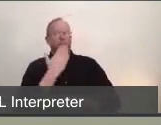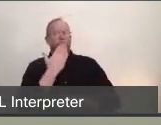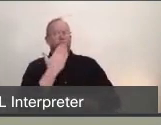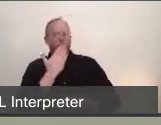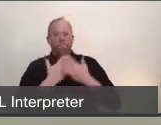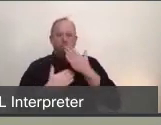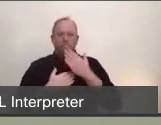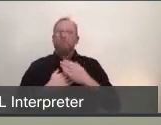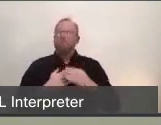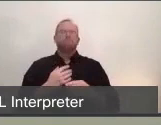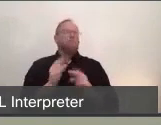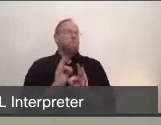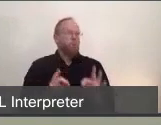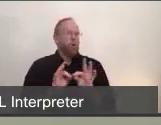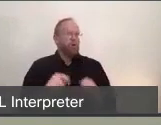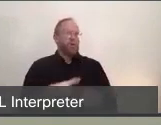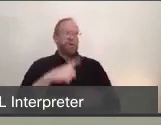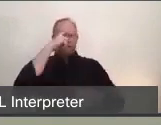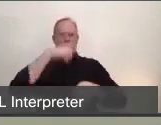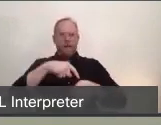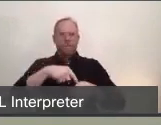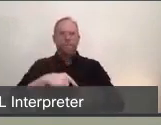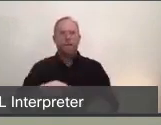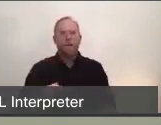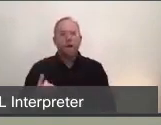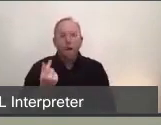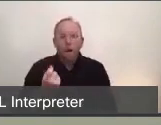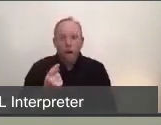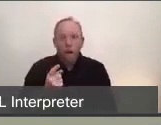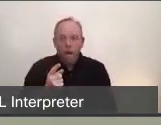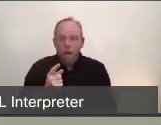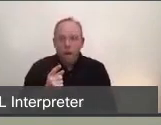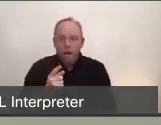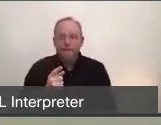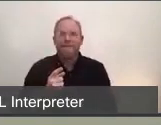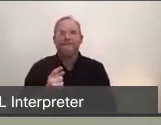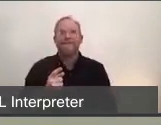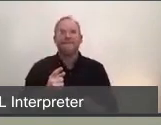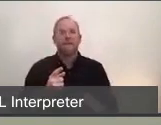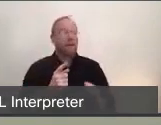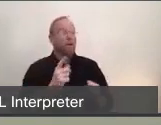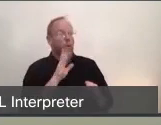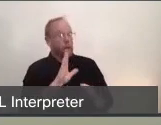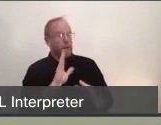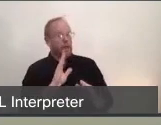that we will be relying... there will be a shift ...shift away from shelter-in-place, the shift from public health policy